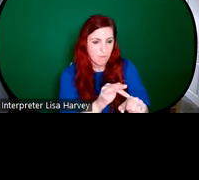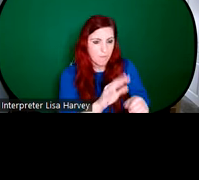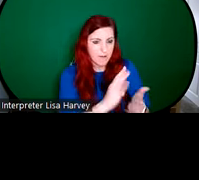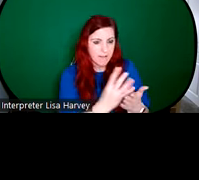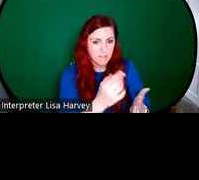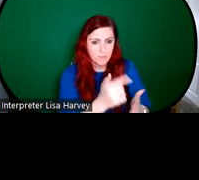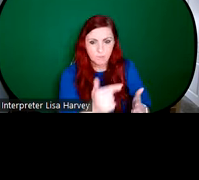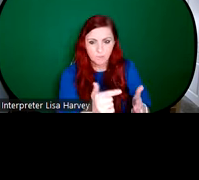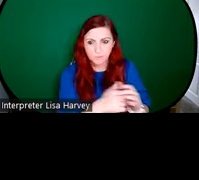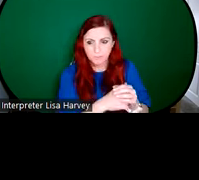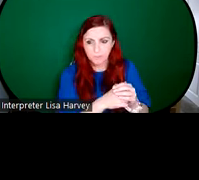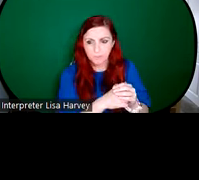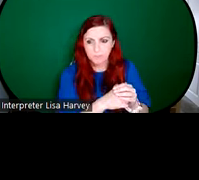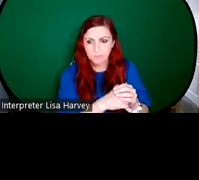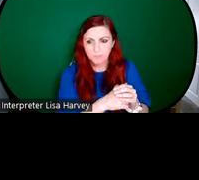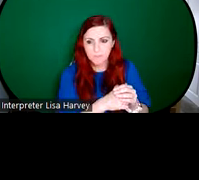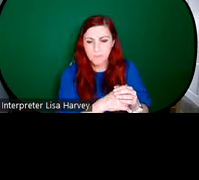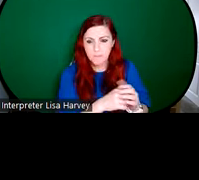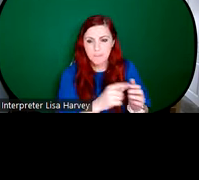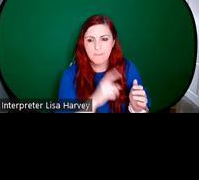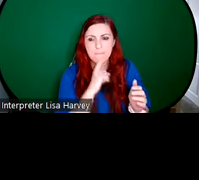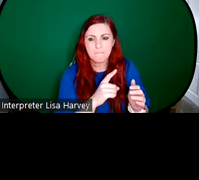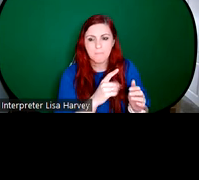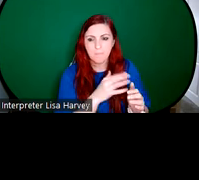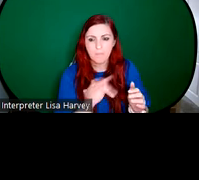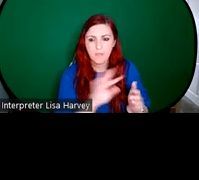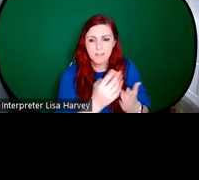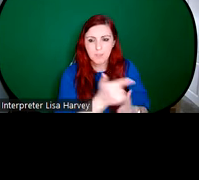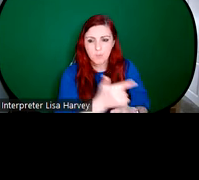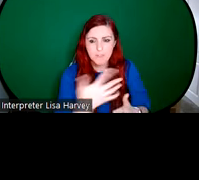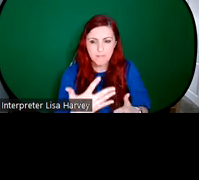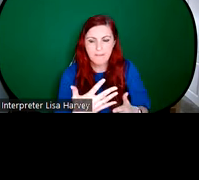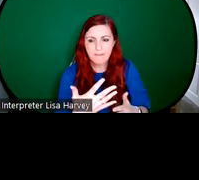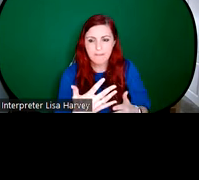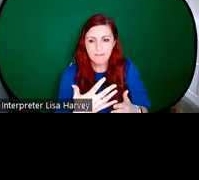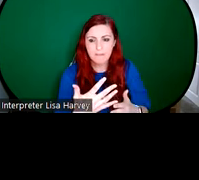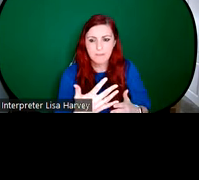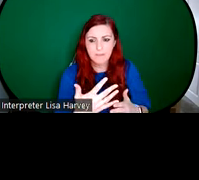exhibition, and it was bought in 1925 by an American stained glass artist